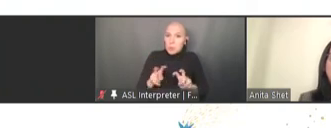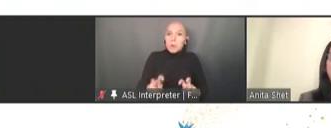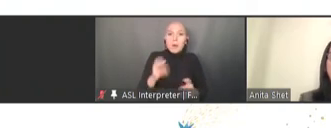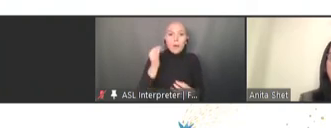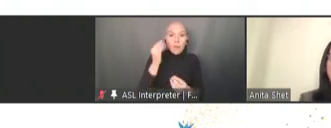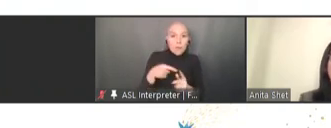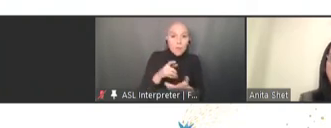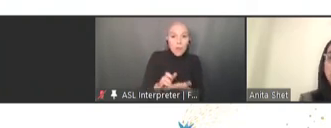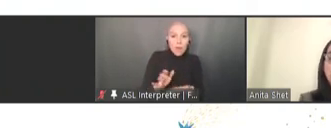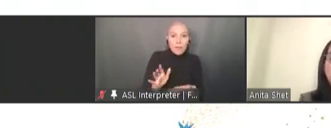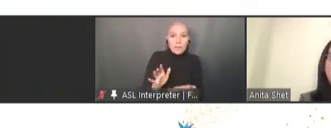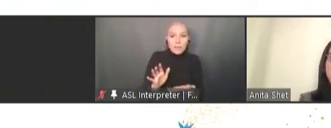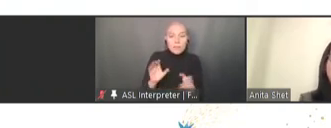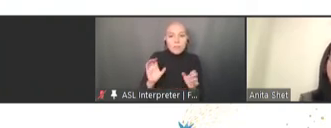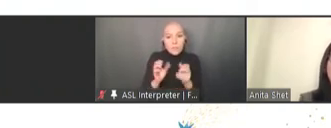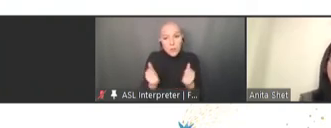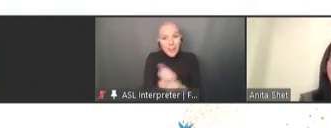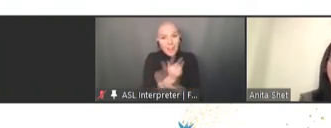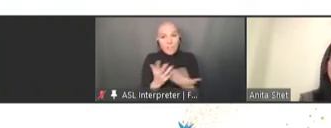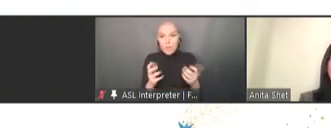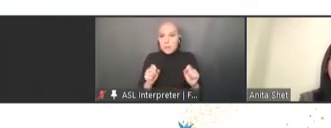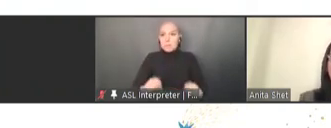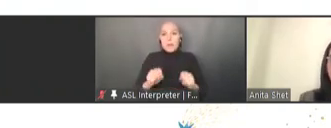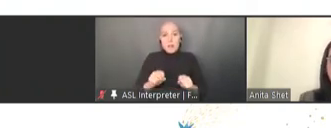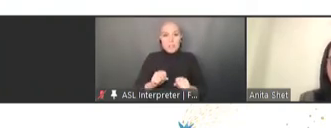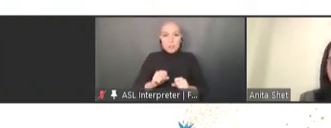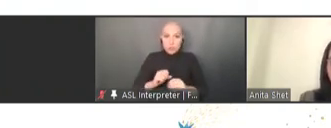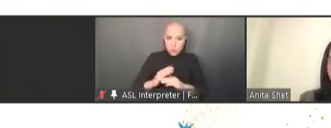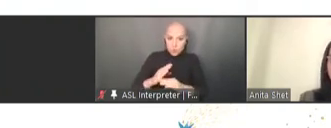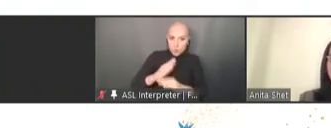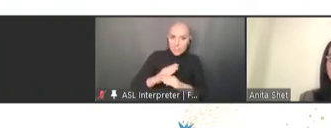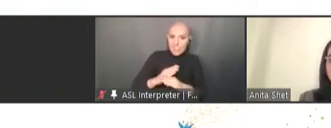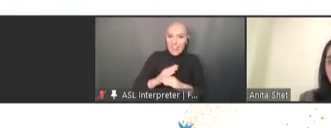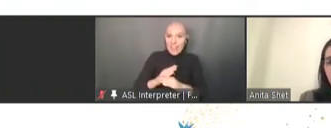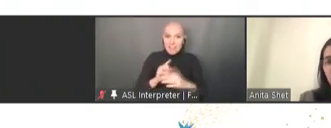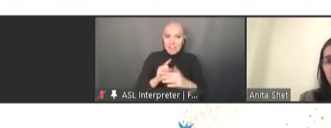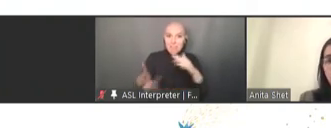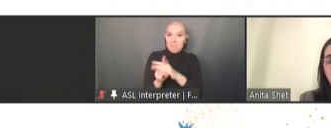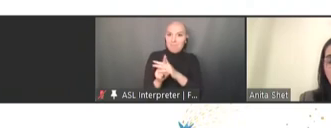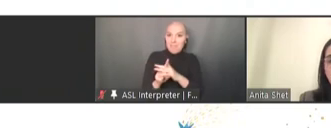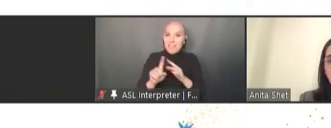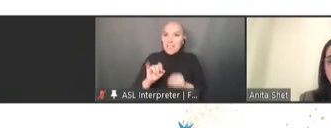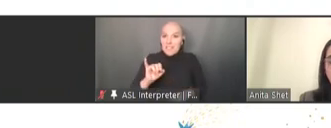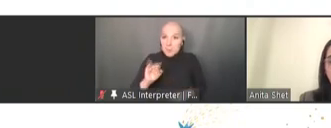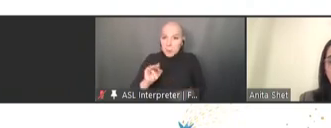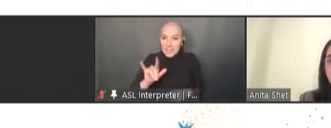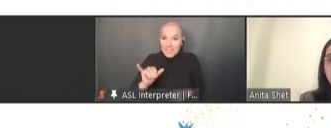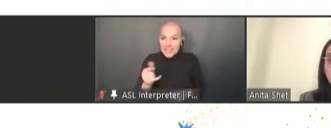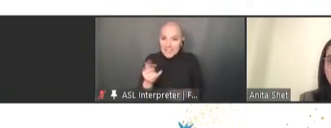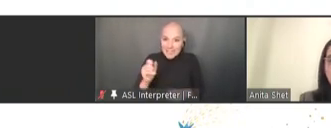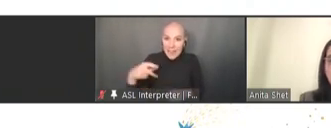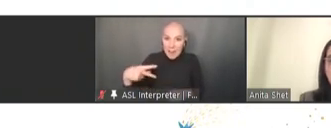prevent any immunity gaps from cropping up because of low vaccination rates across the globe.